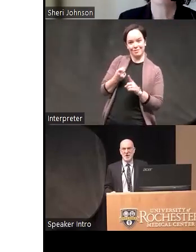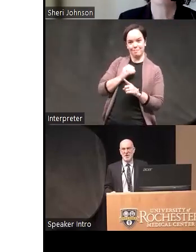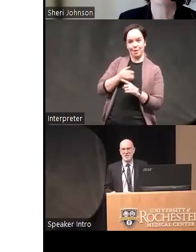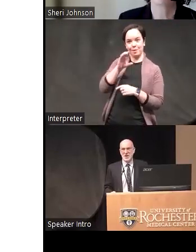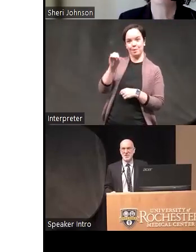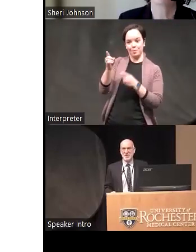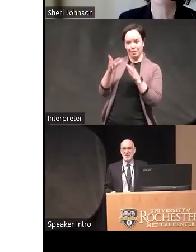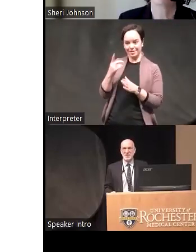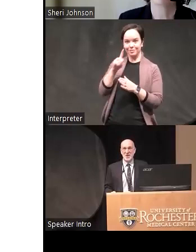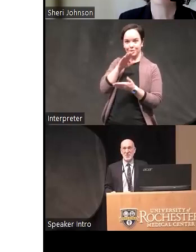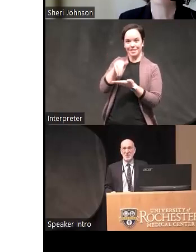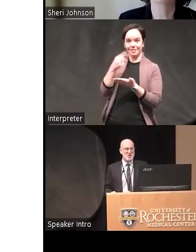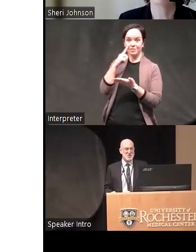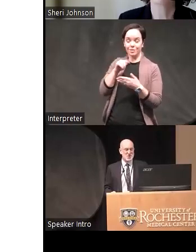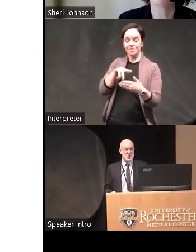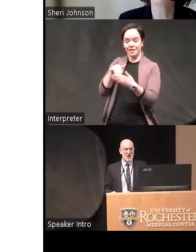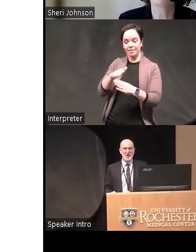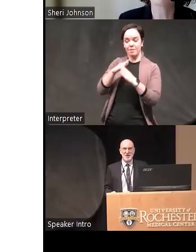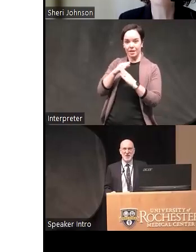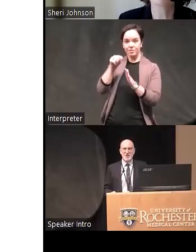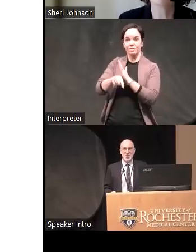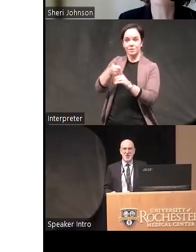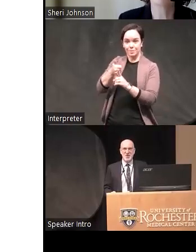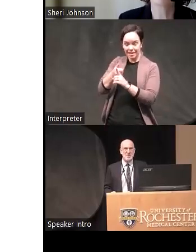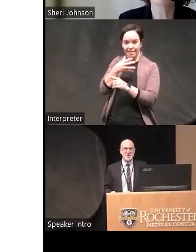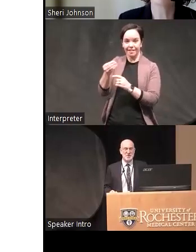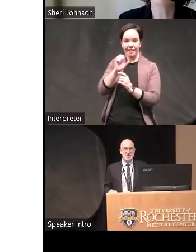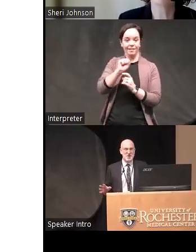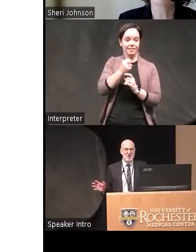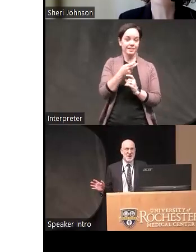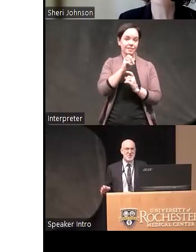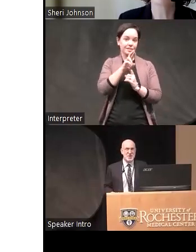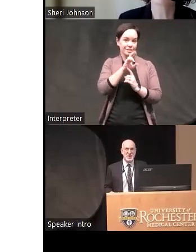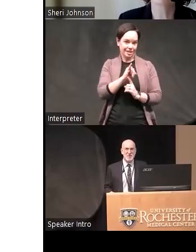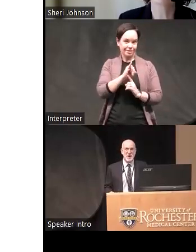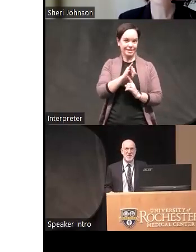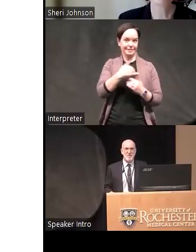our Center for studying prevention of suicide and Sherry you're you know clearly an expert in um